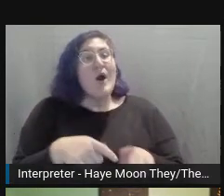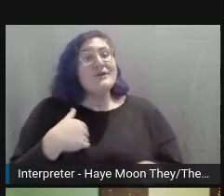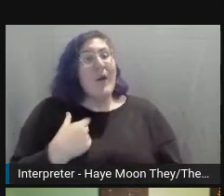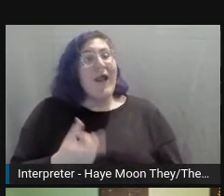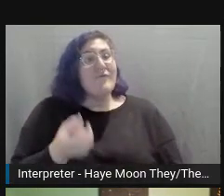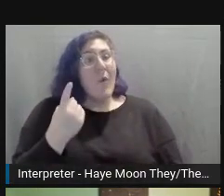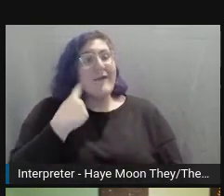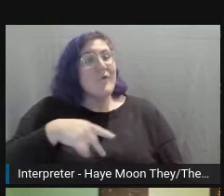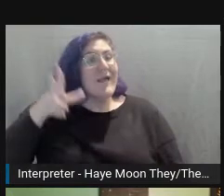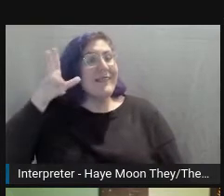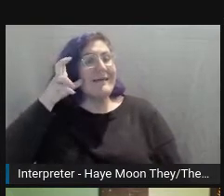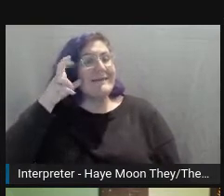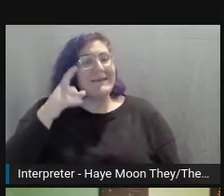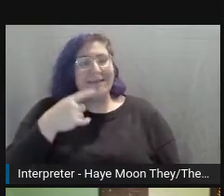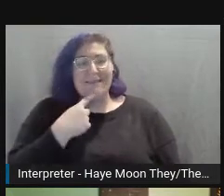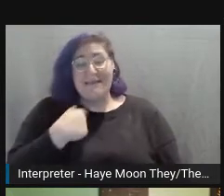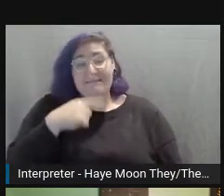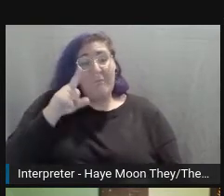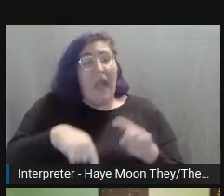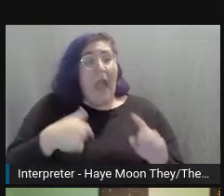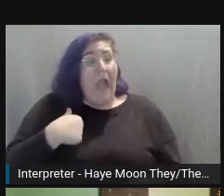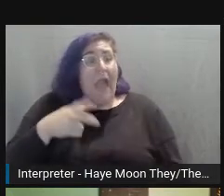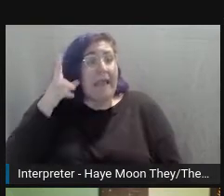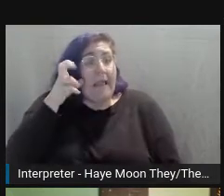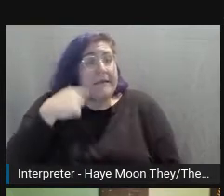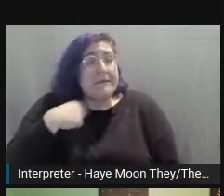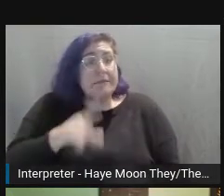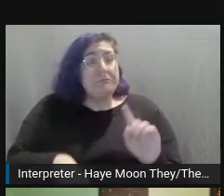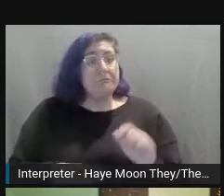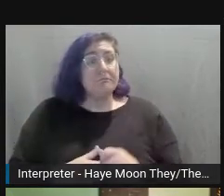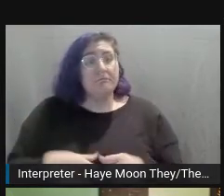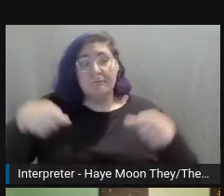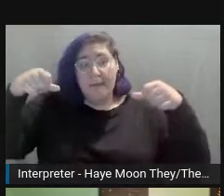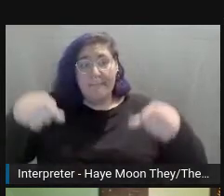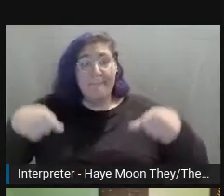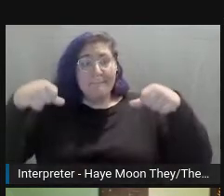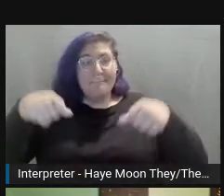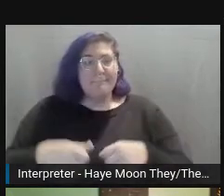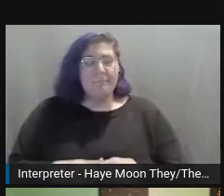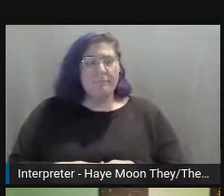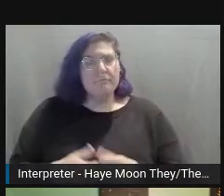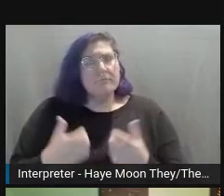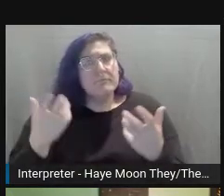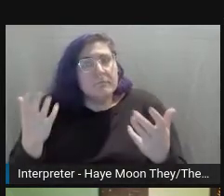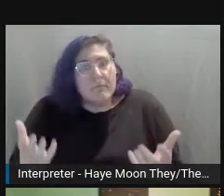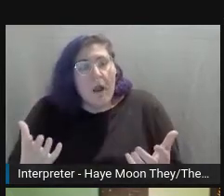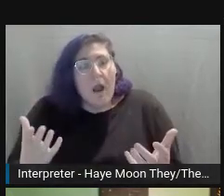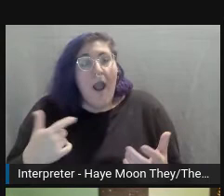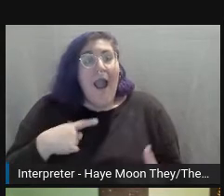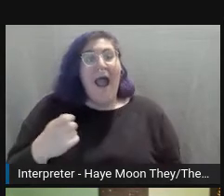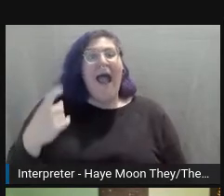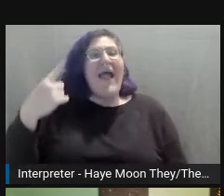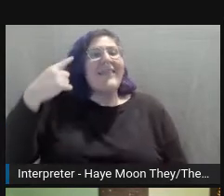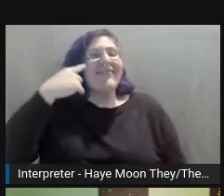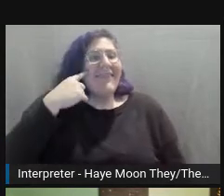that says I'm not able to listen. Although that is, I think, geared towards able bodied folks